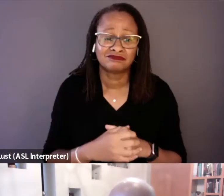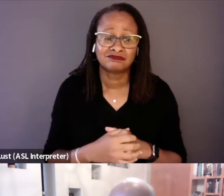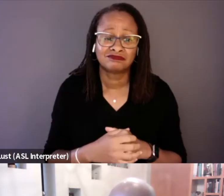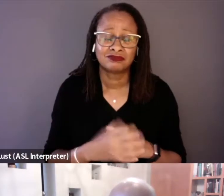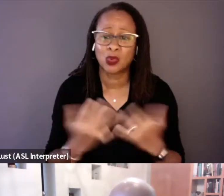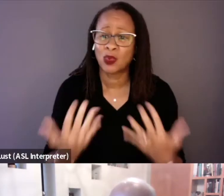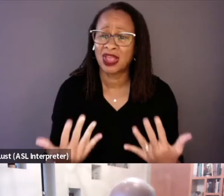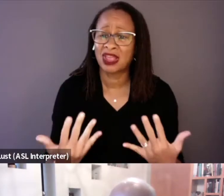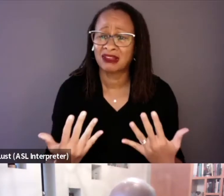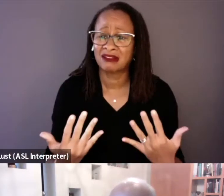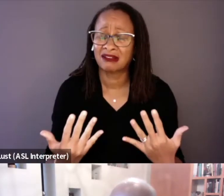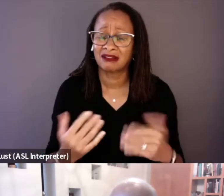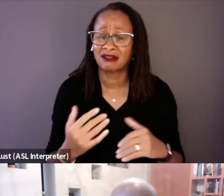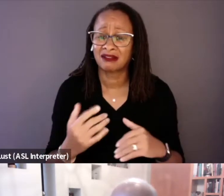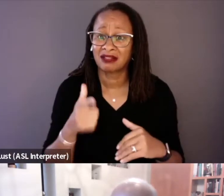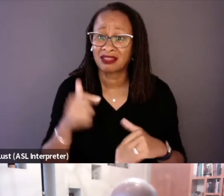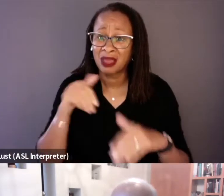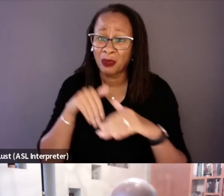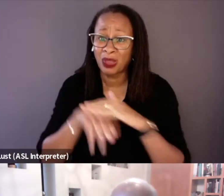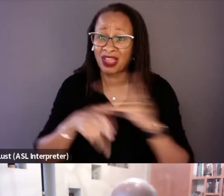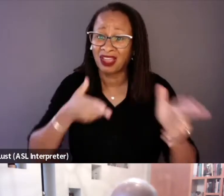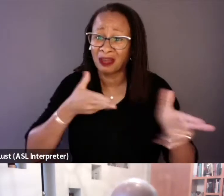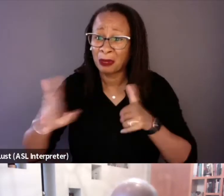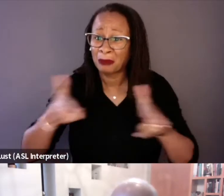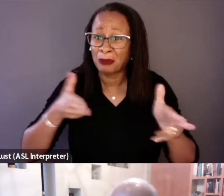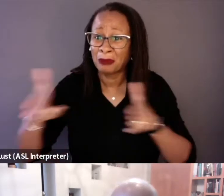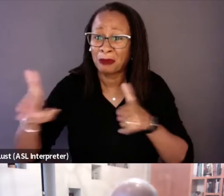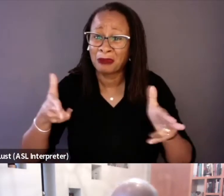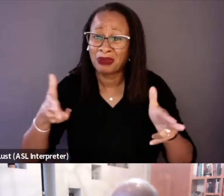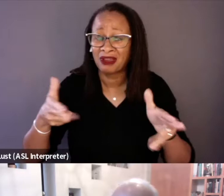they went in shooting and killed all these people.